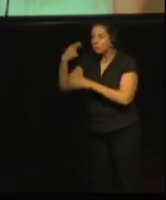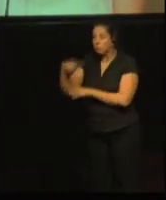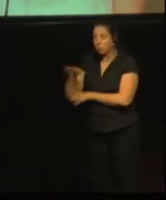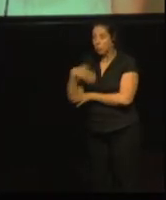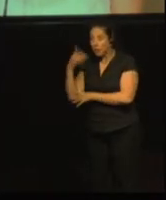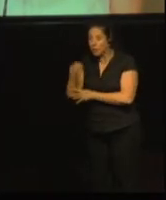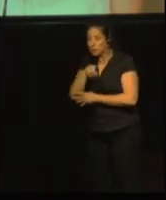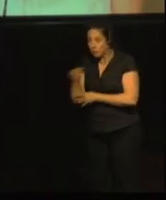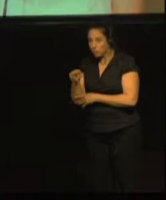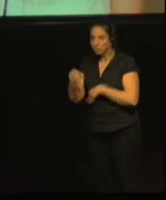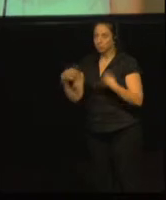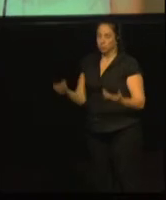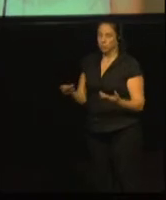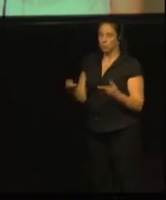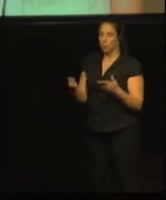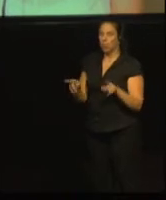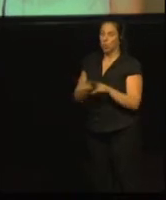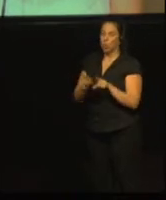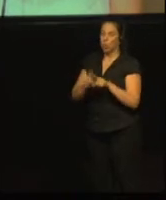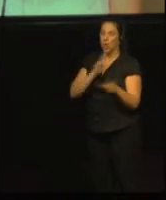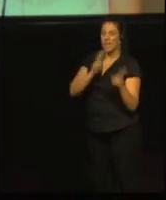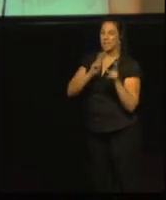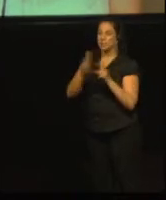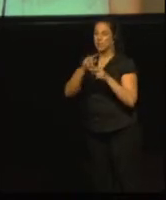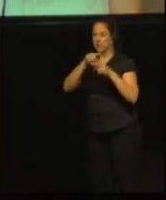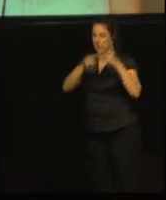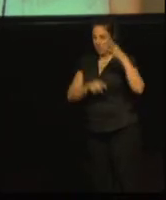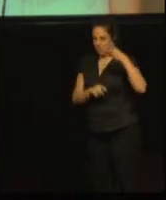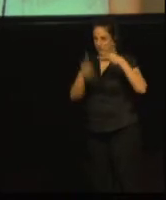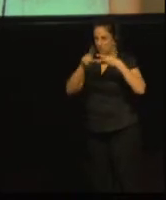‘Yes’, ‘no’ or ‘unknown’.